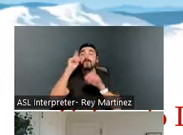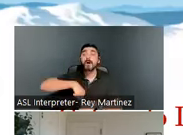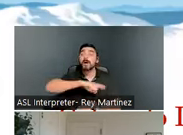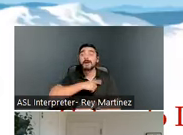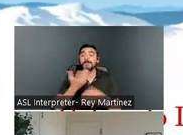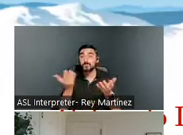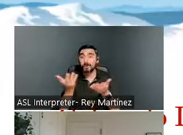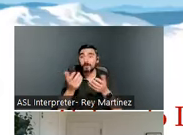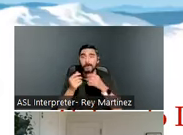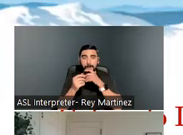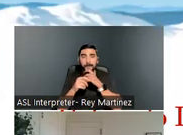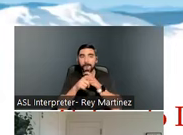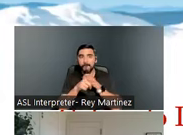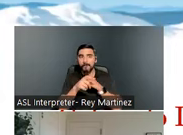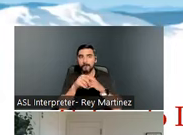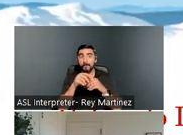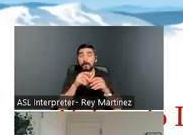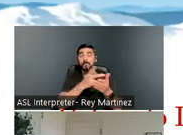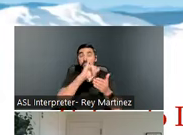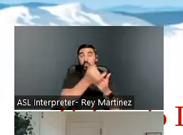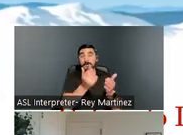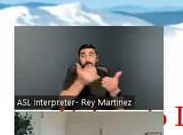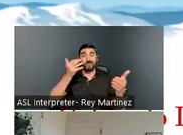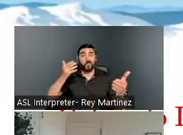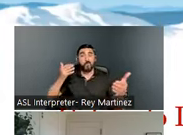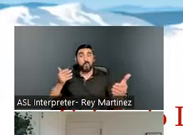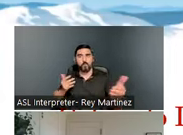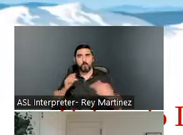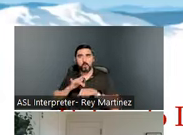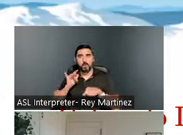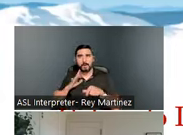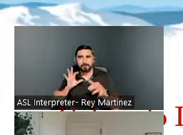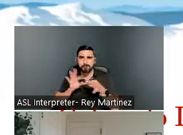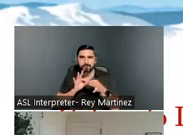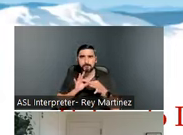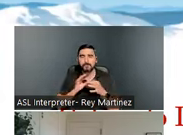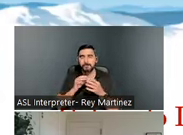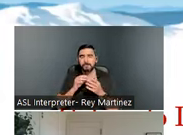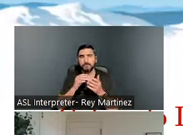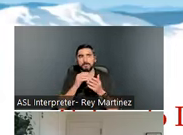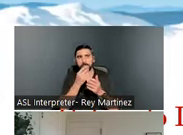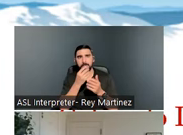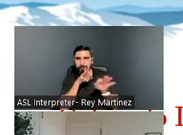really early on for this project, informing them about brain injury, and some of the things that we